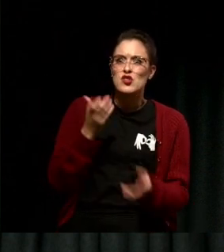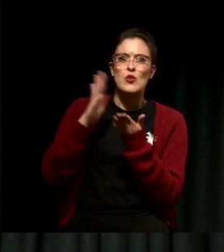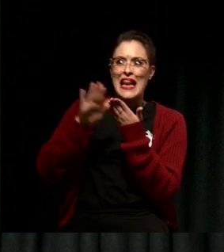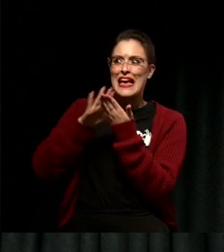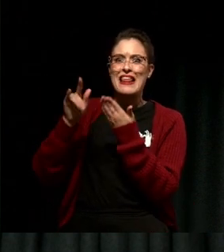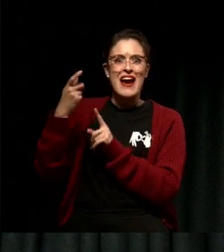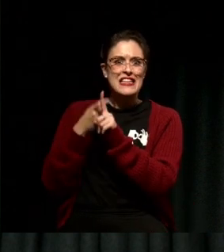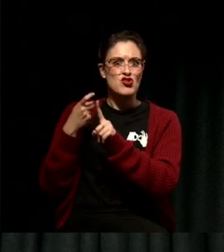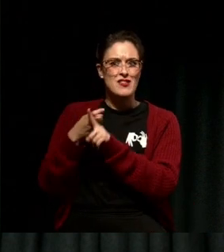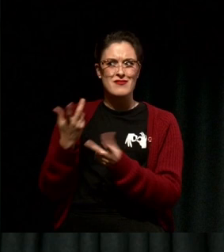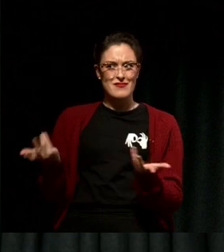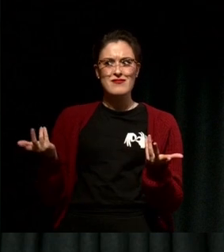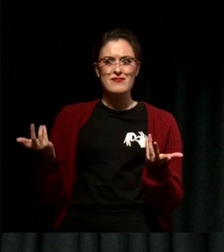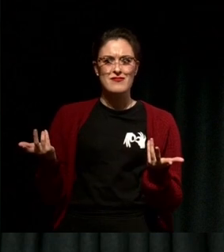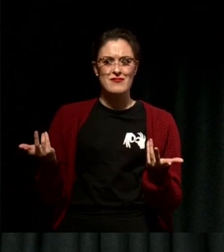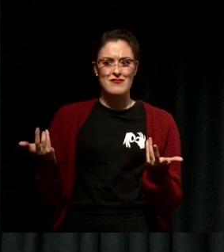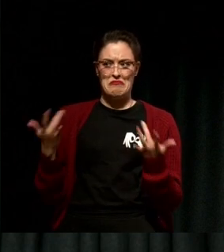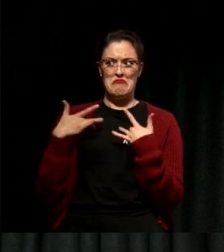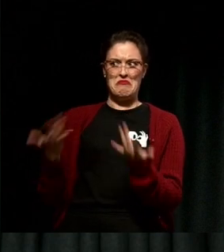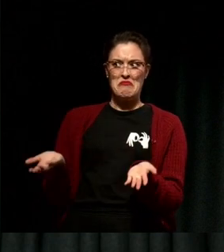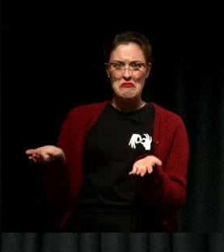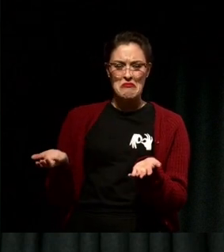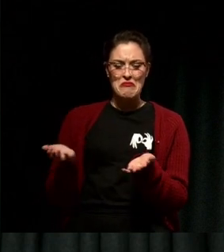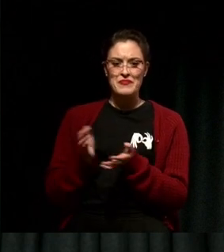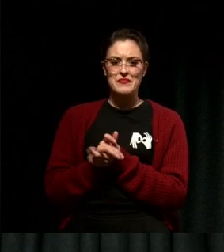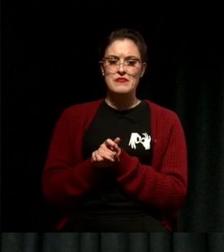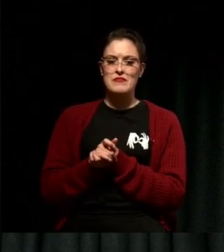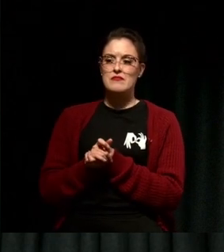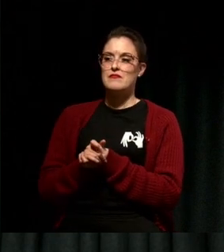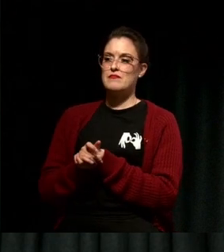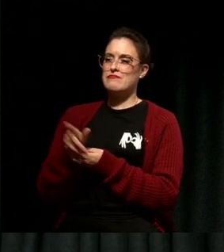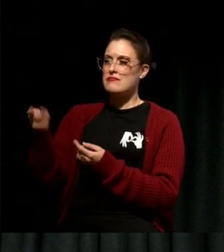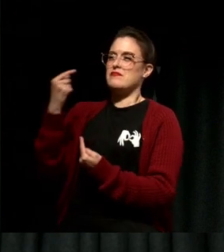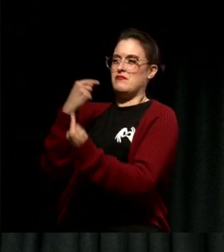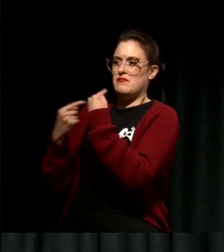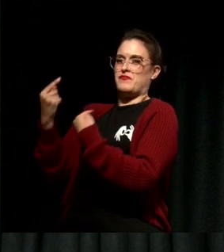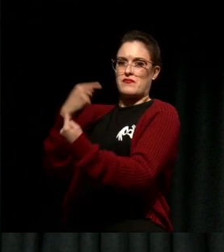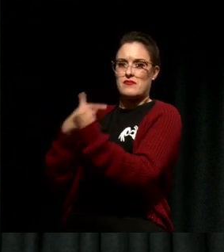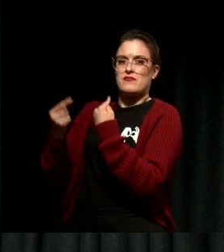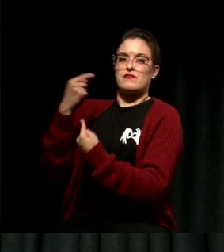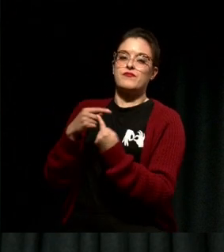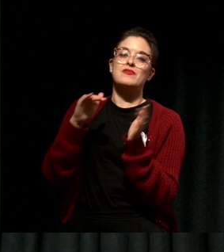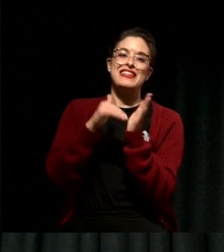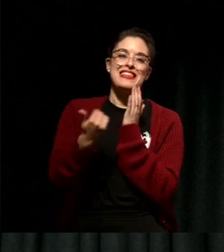I couldn't stop thinking about all the little things that she was saying to me, which we now call microaggressions.